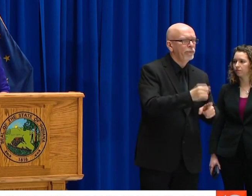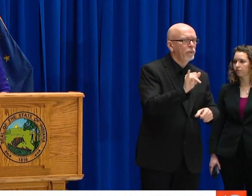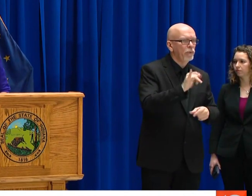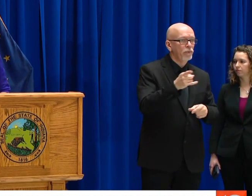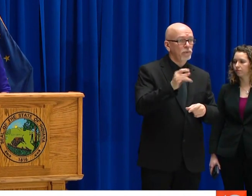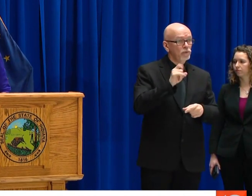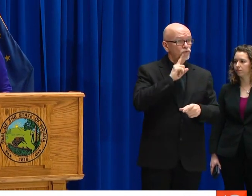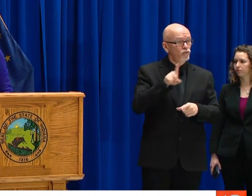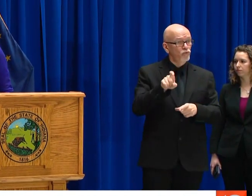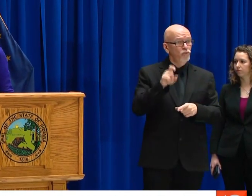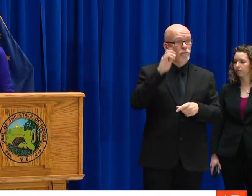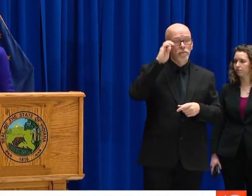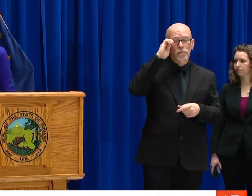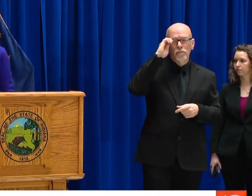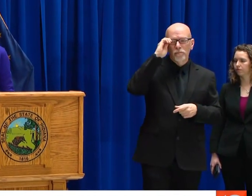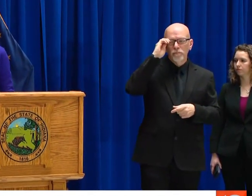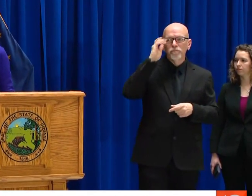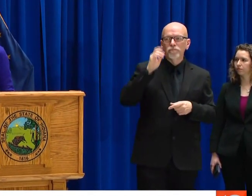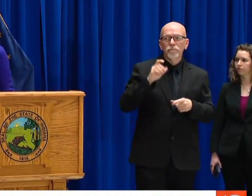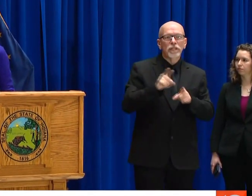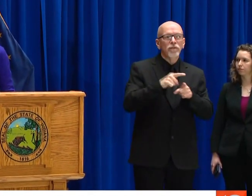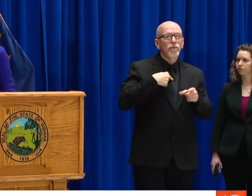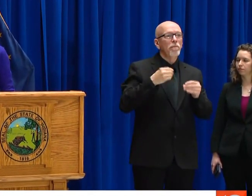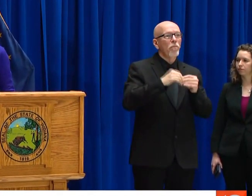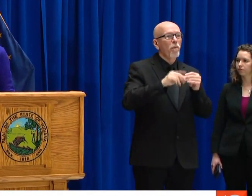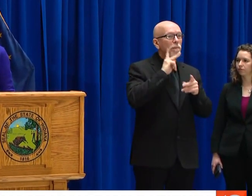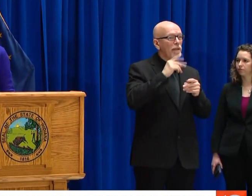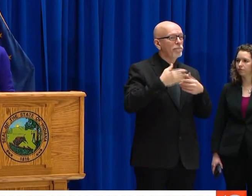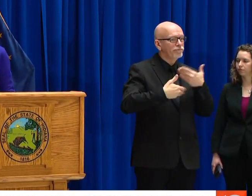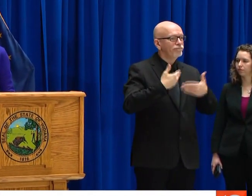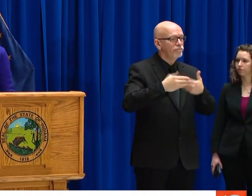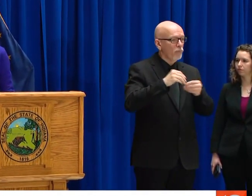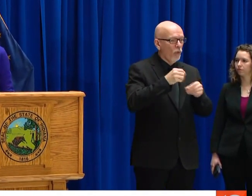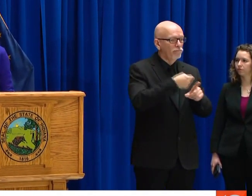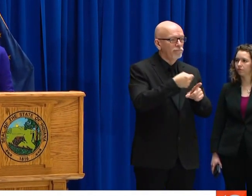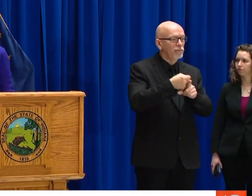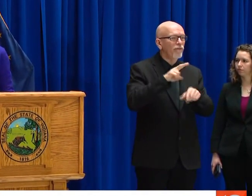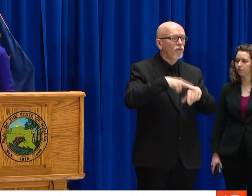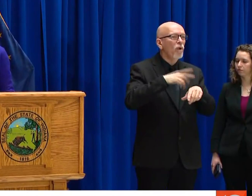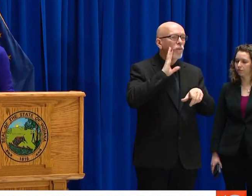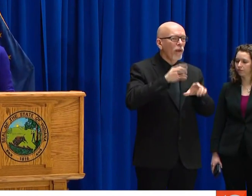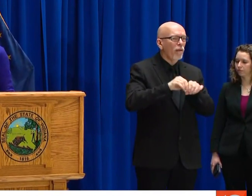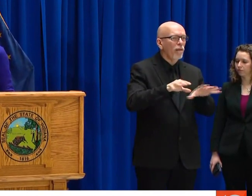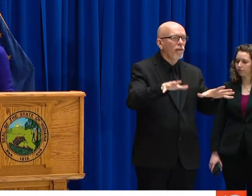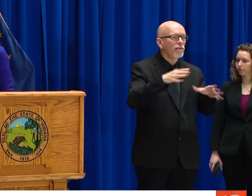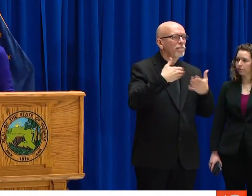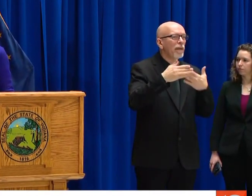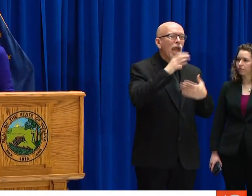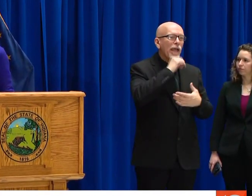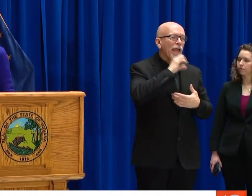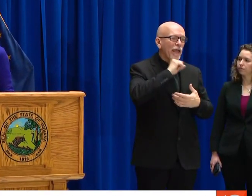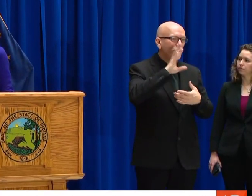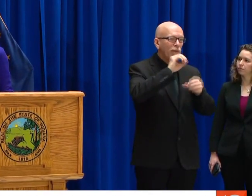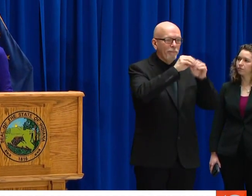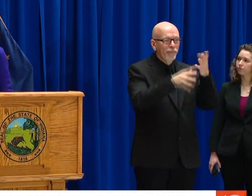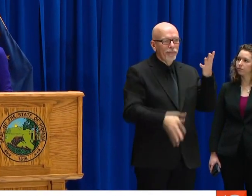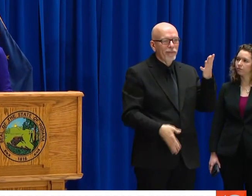AND IT SEEMS AS THIS GETS CLOSER, IT'S GETTING YOUNGER AND YOUNGER PEOPLE AFFECTED. IS THAT THE CASE? I THINK AS WE GET MORE AND